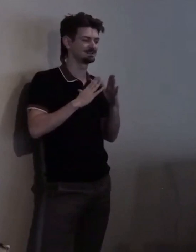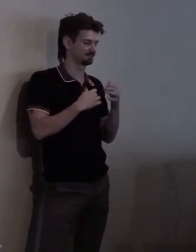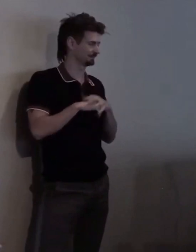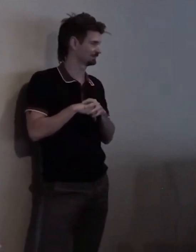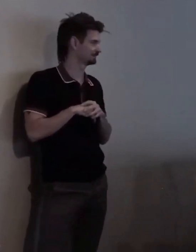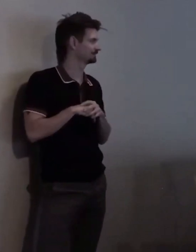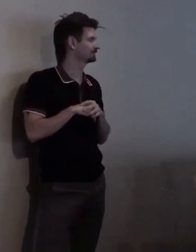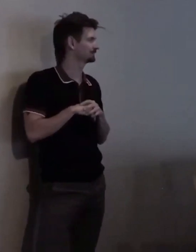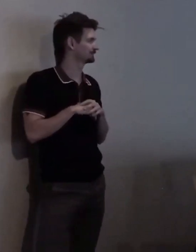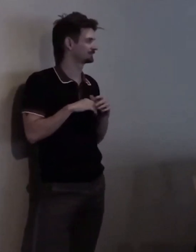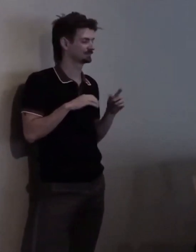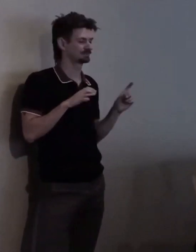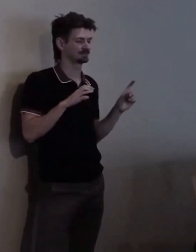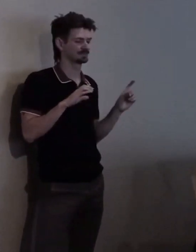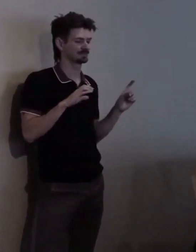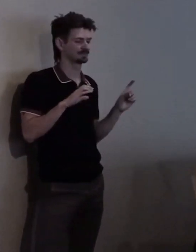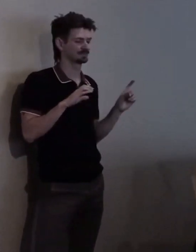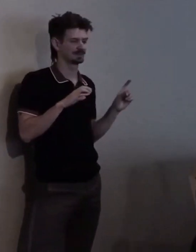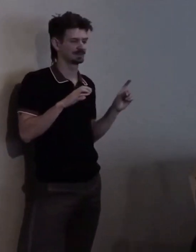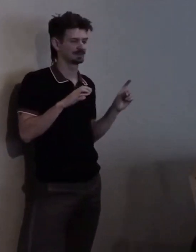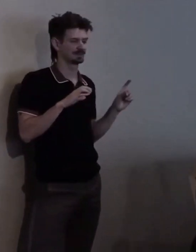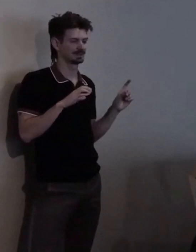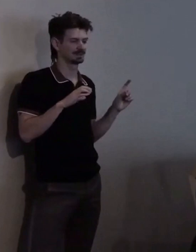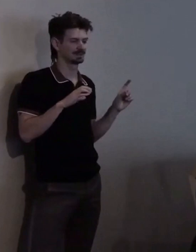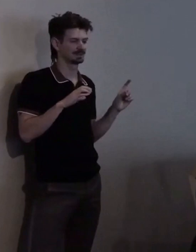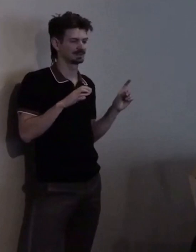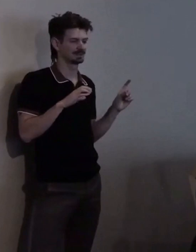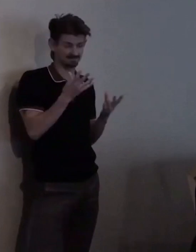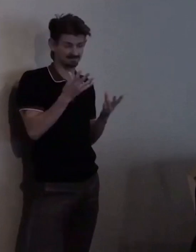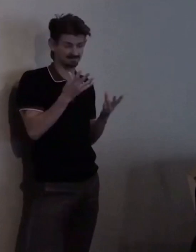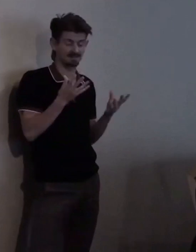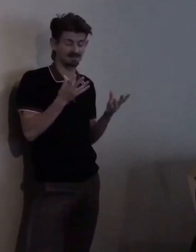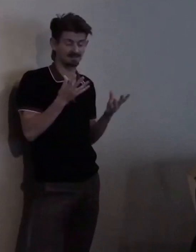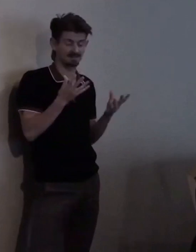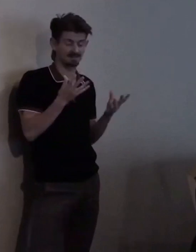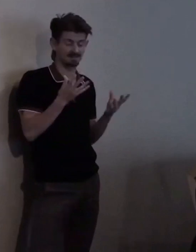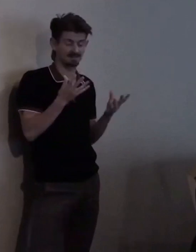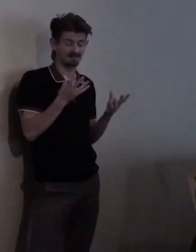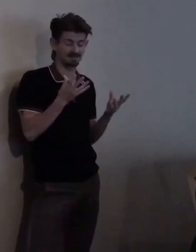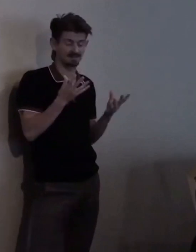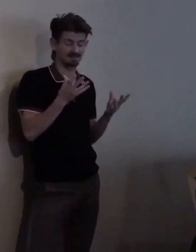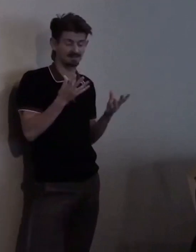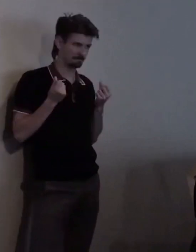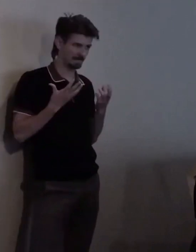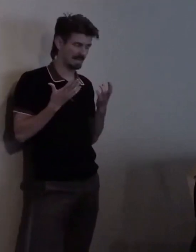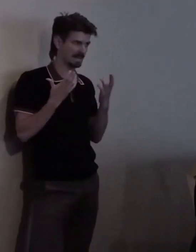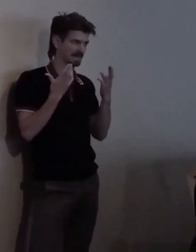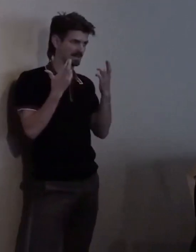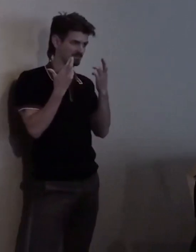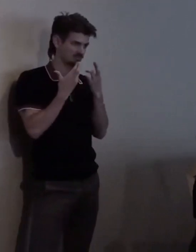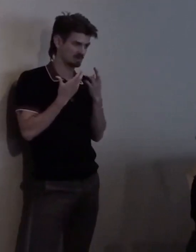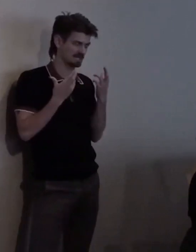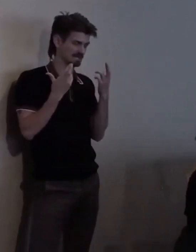Before I tell you and many, many, many reasons why Christina